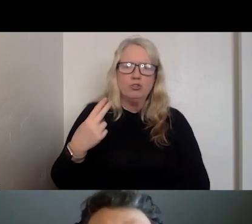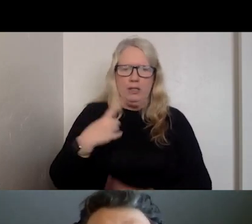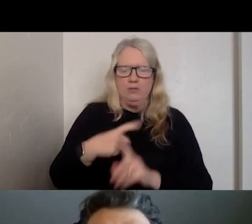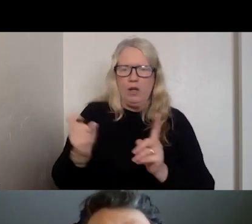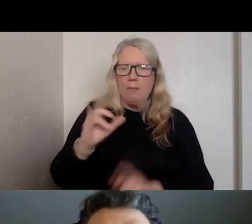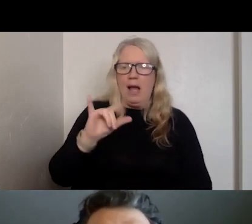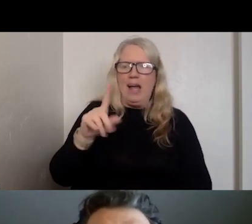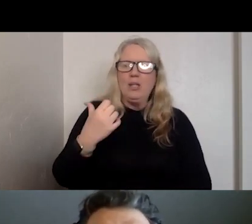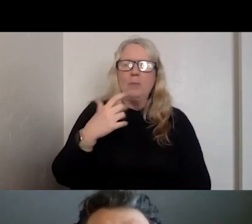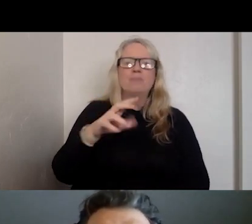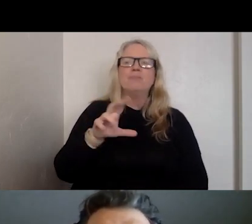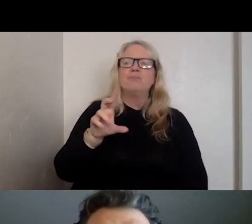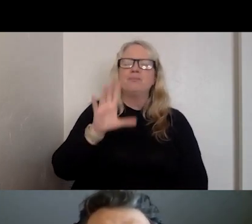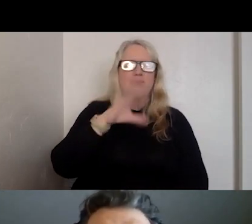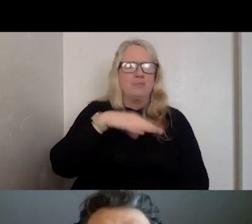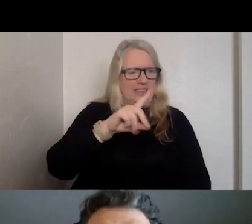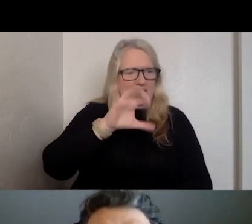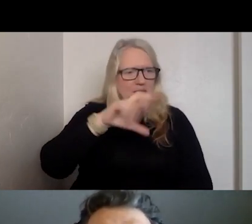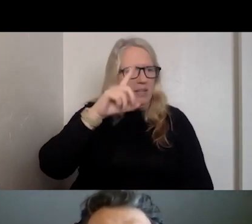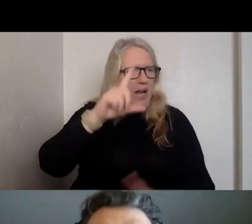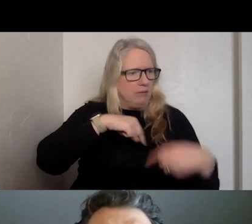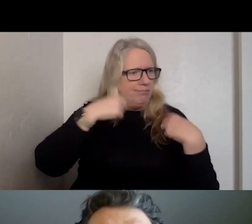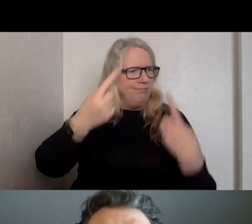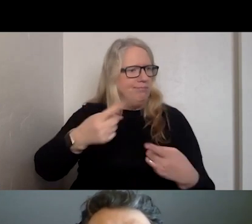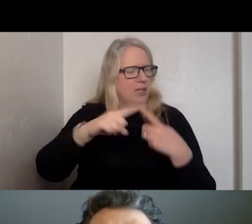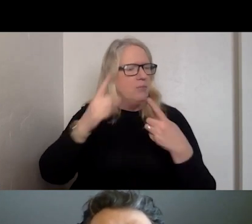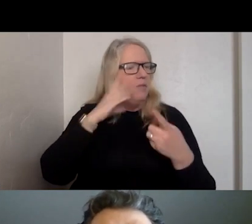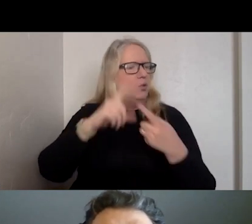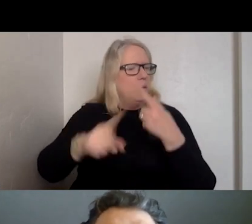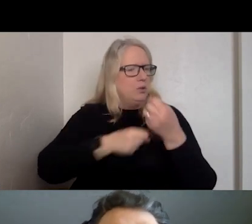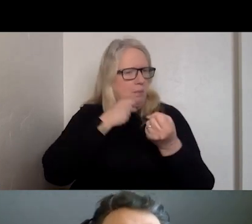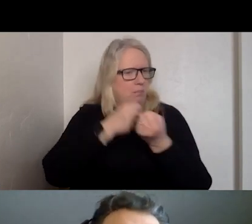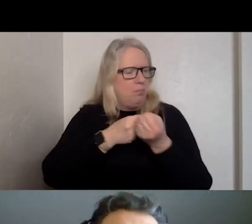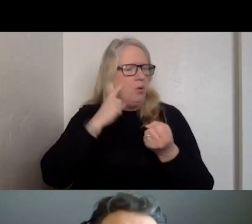HOW IS MEDICAID COMING ALONG WITH SYSTEM DEVELOPMENT IN IDAHO?